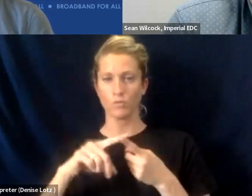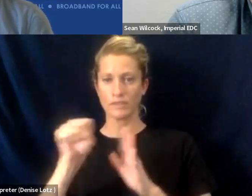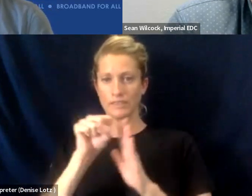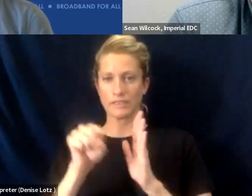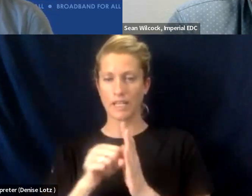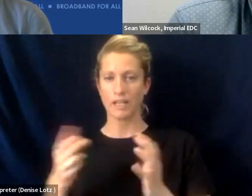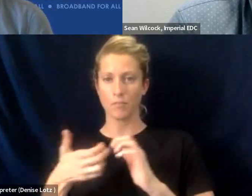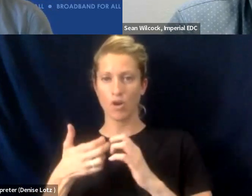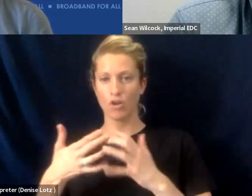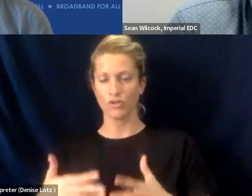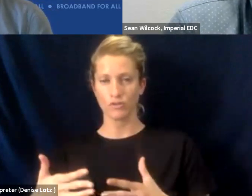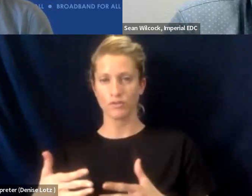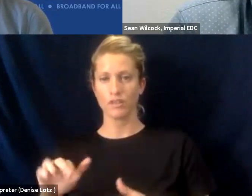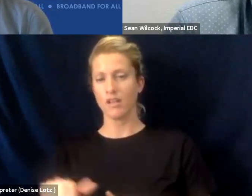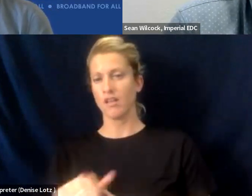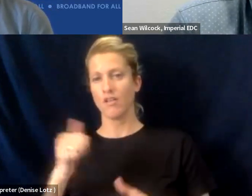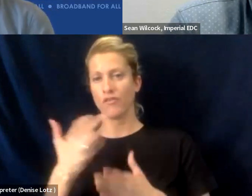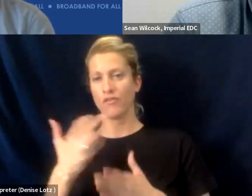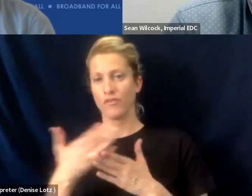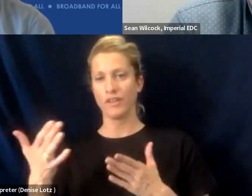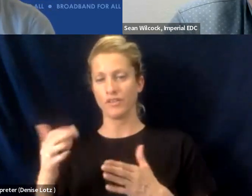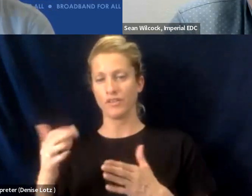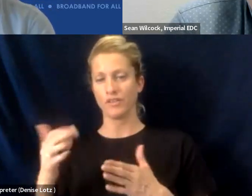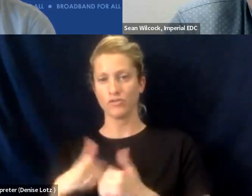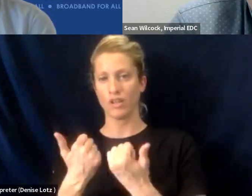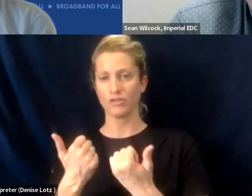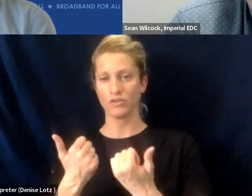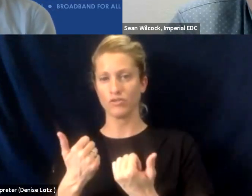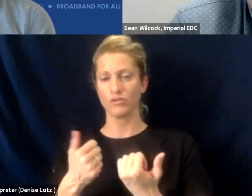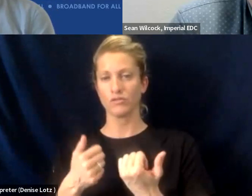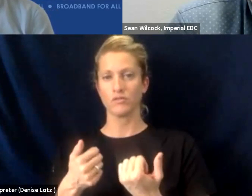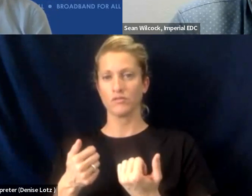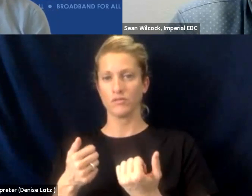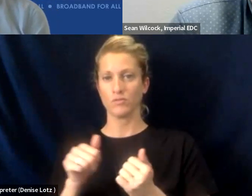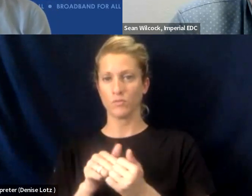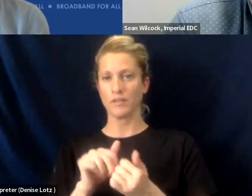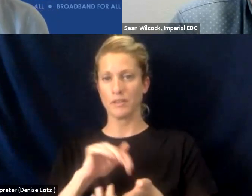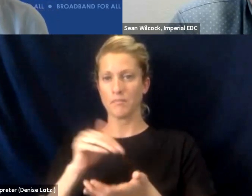One of the things the other challenge, with the amount of projects that we have coming